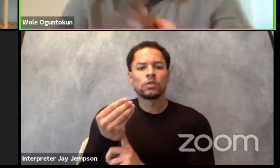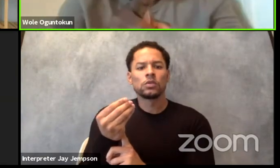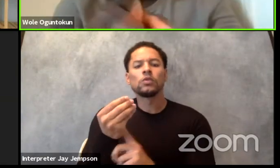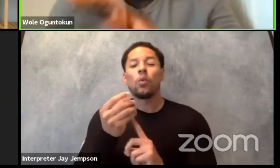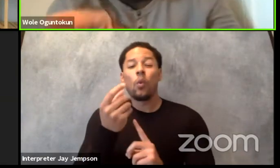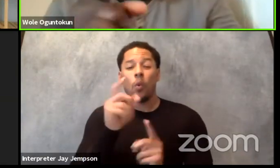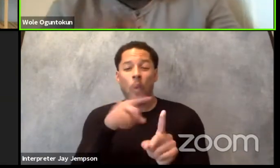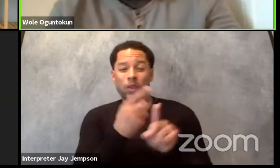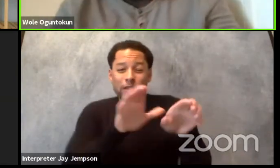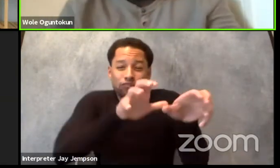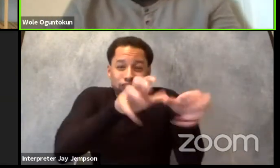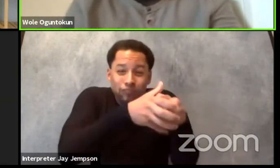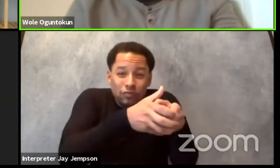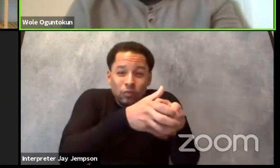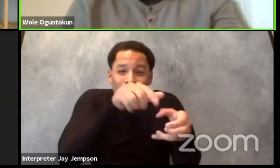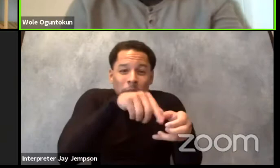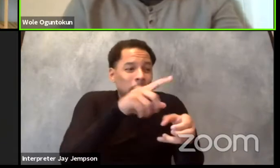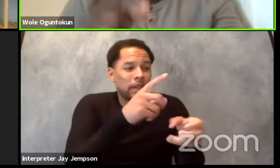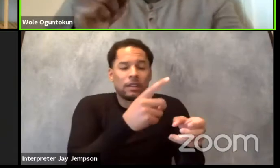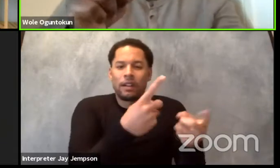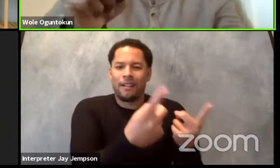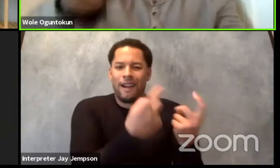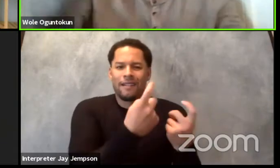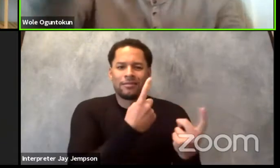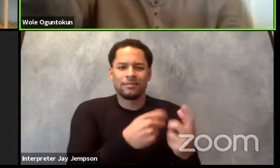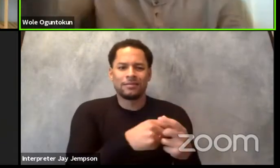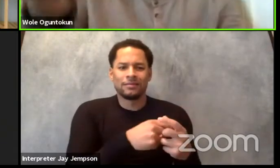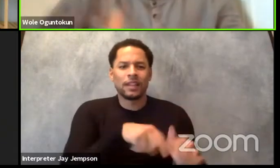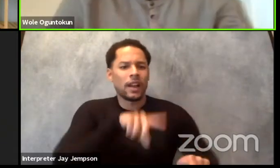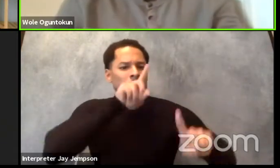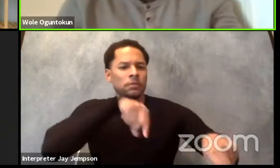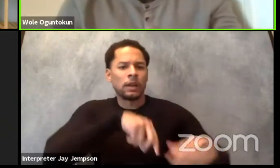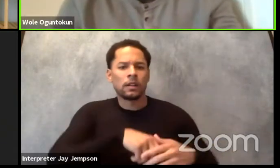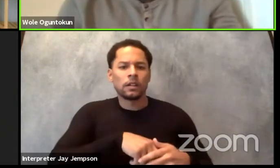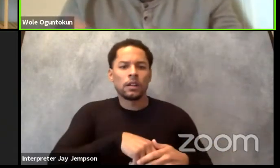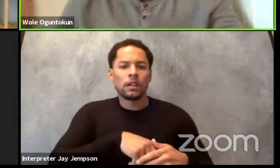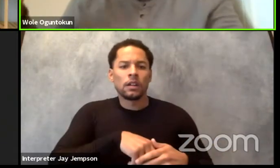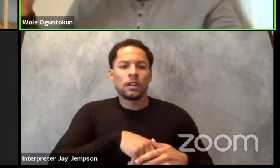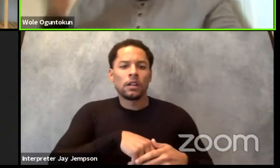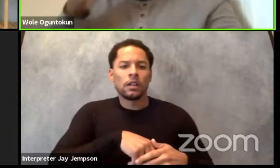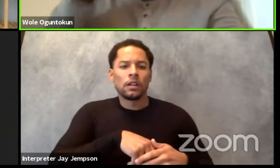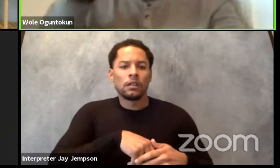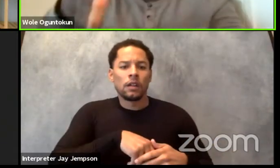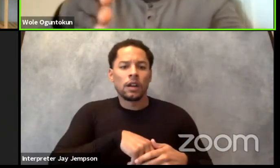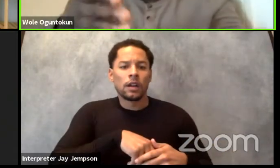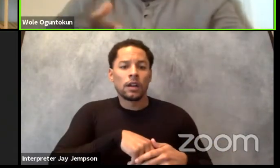questions of meaning. Can say maybe I think. Because this is where I come from,